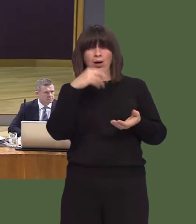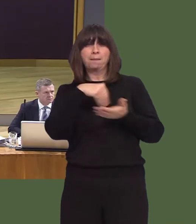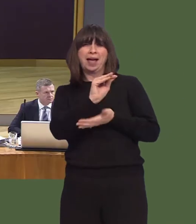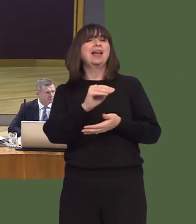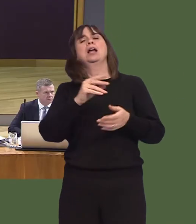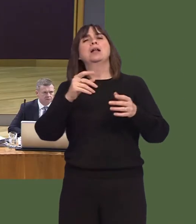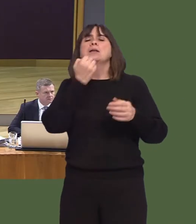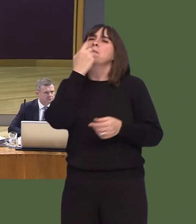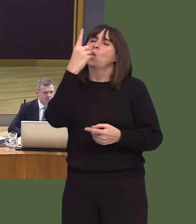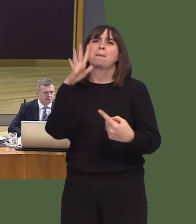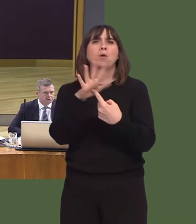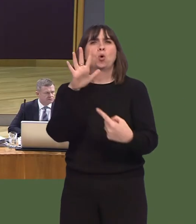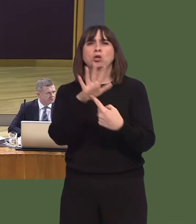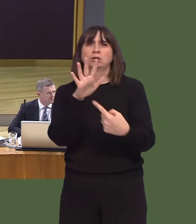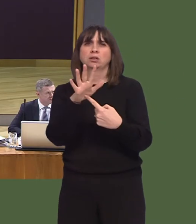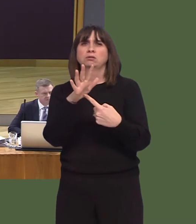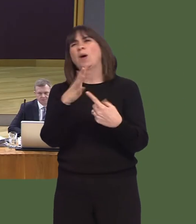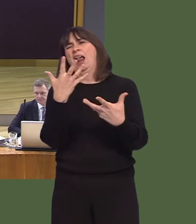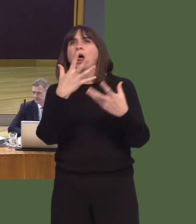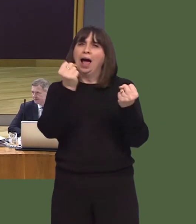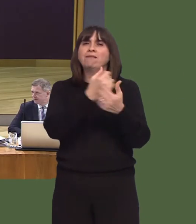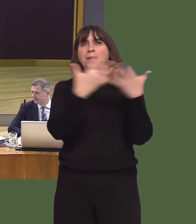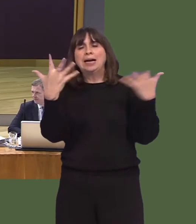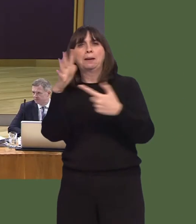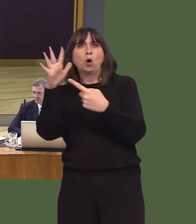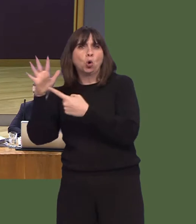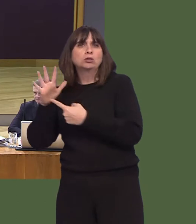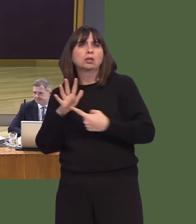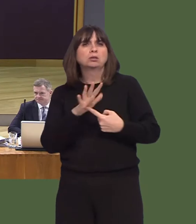Workforce planning is one of the most important tools that you have at your disposal, yet